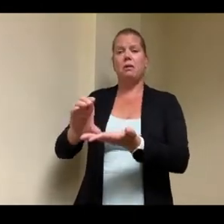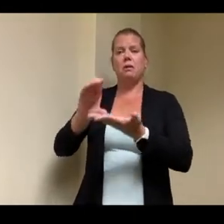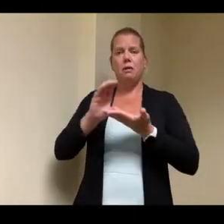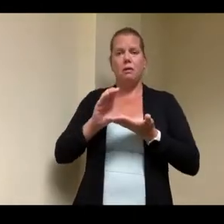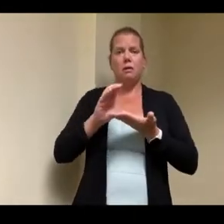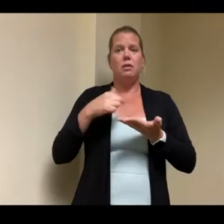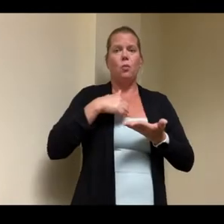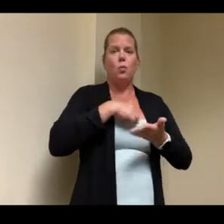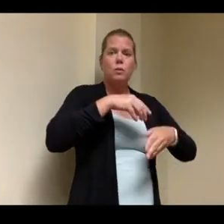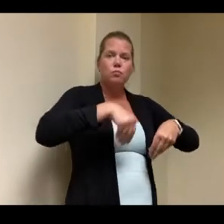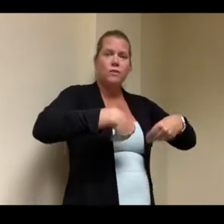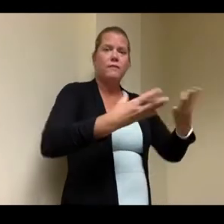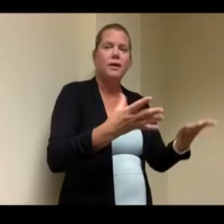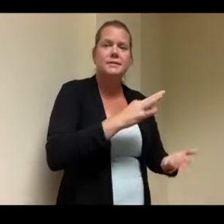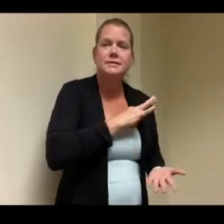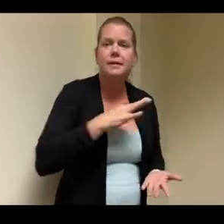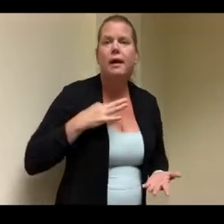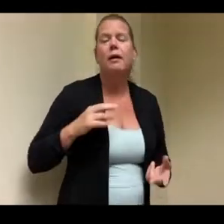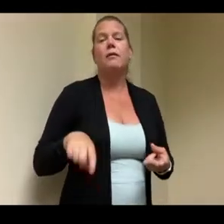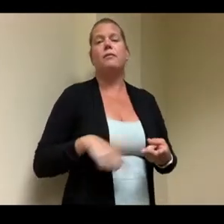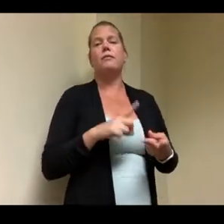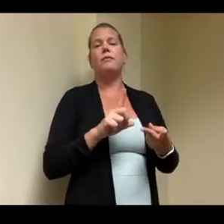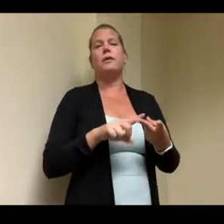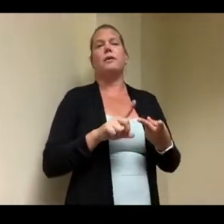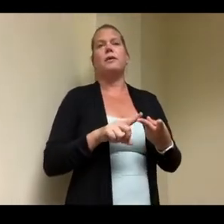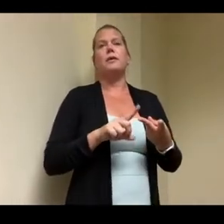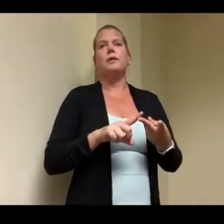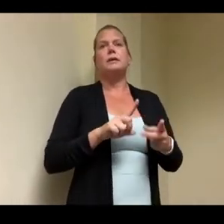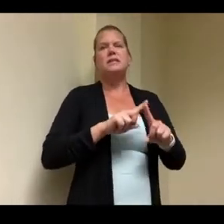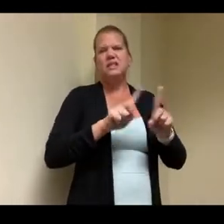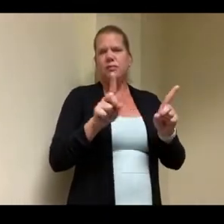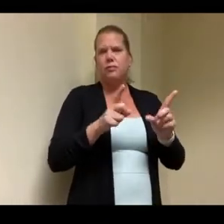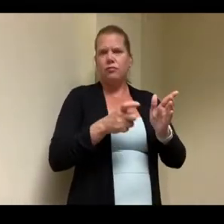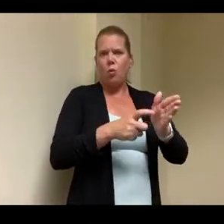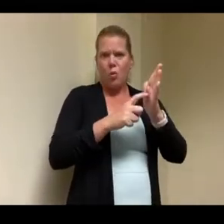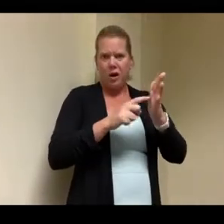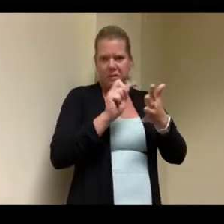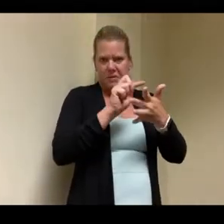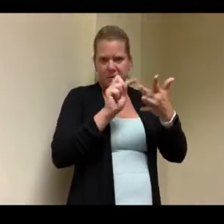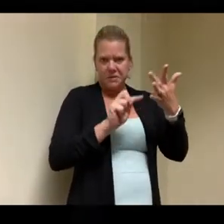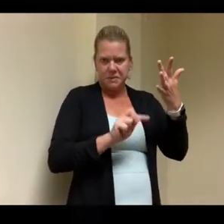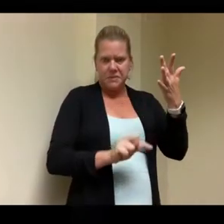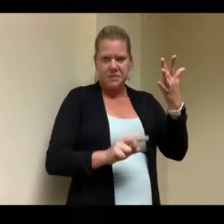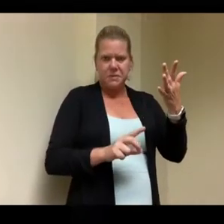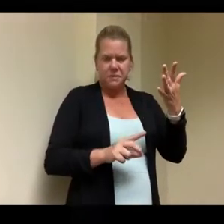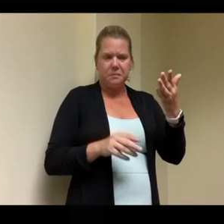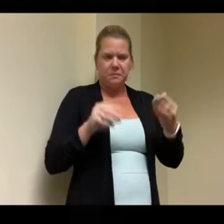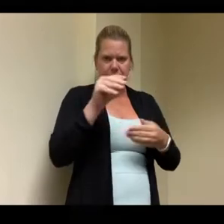special requirements etc so my colleague who runs my residential